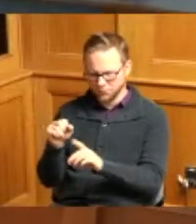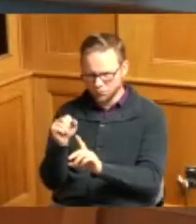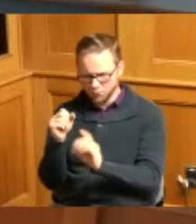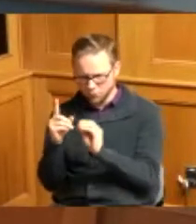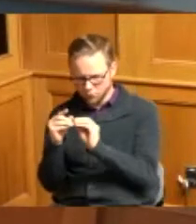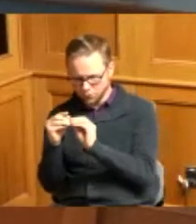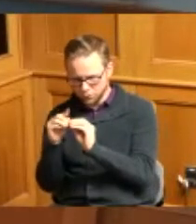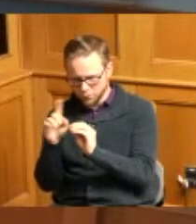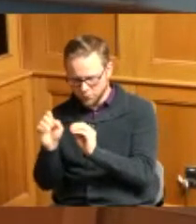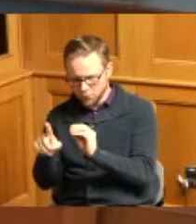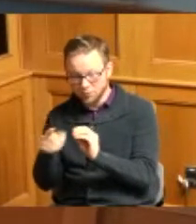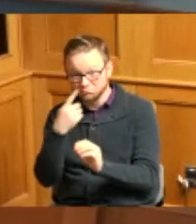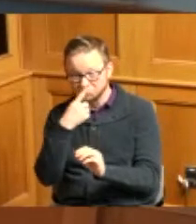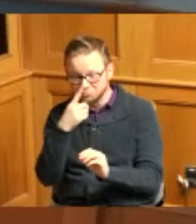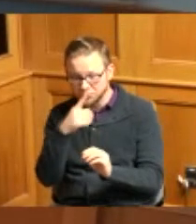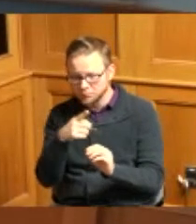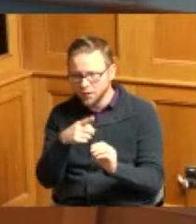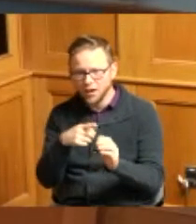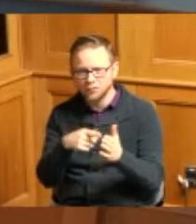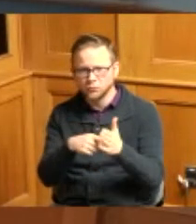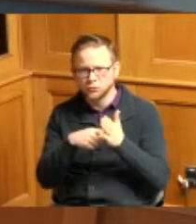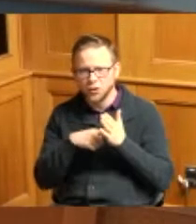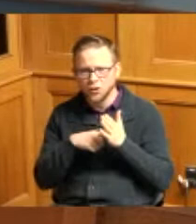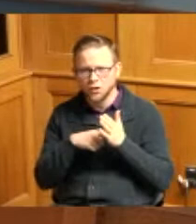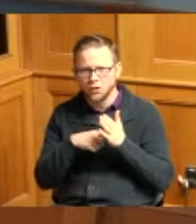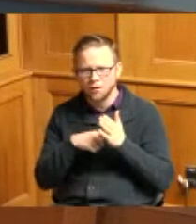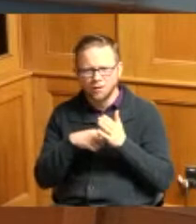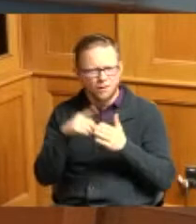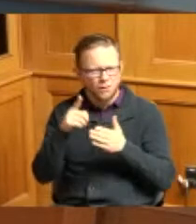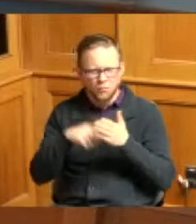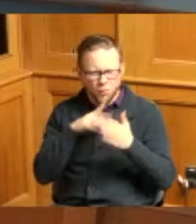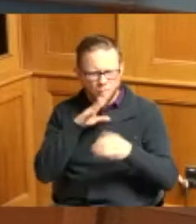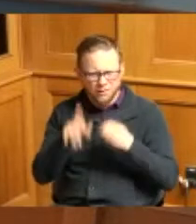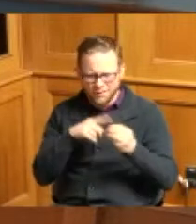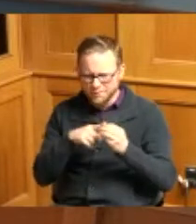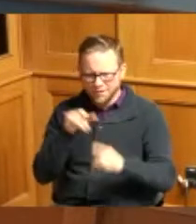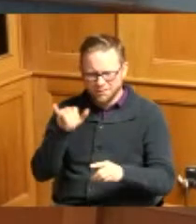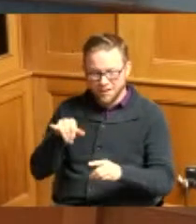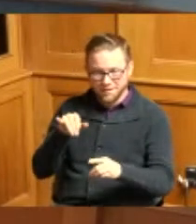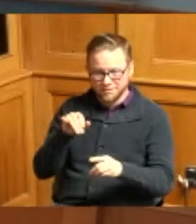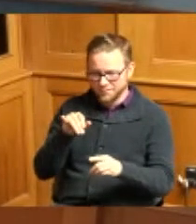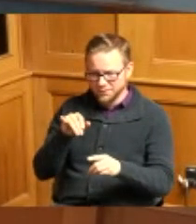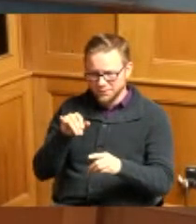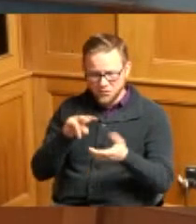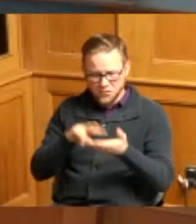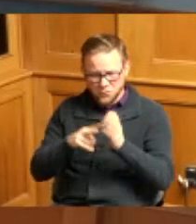could you just point out for everyone's benefit what exactly we're talking about with that is it the property in the dark black line